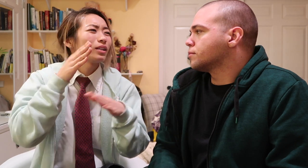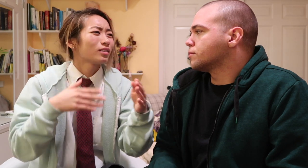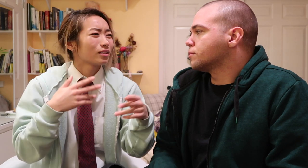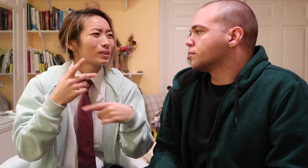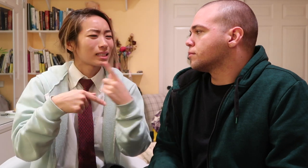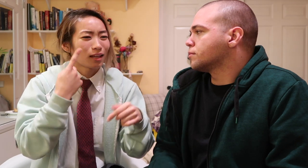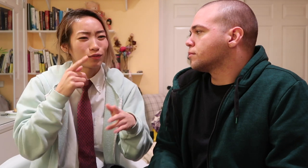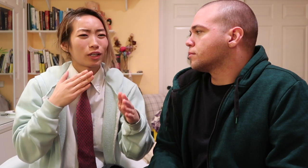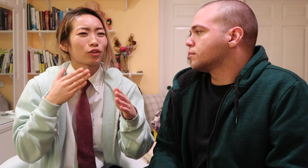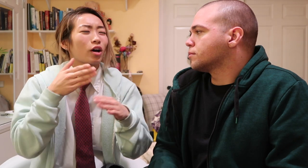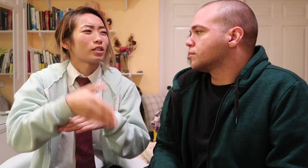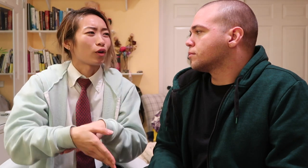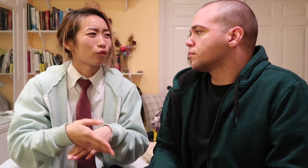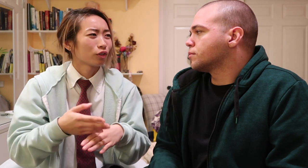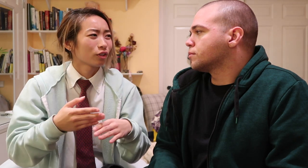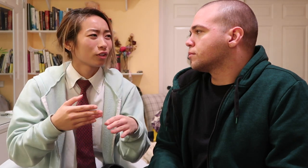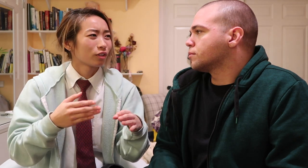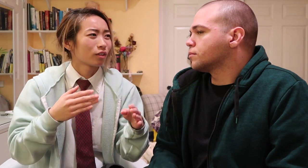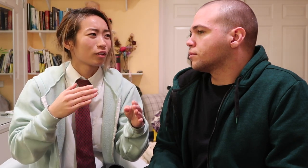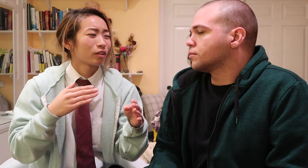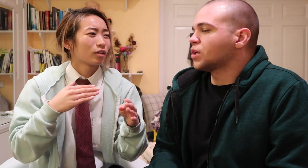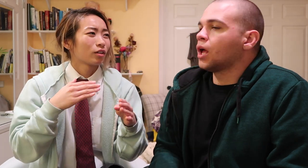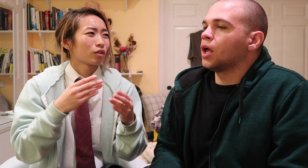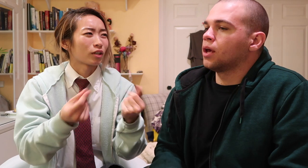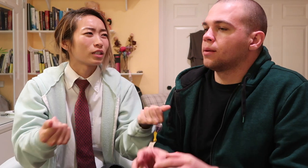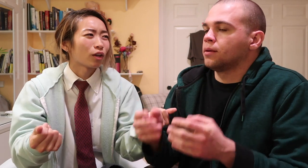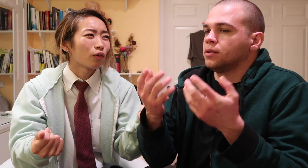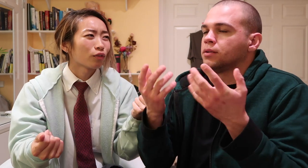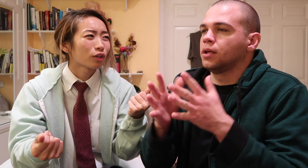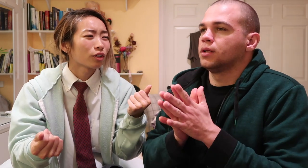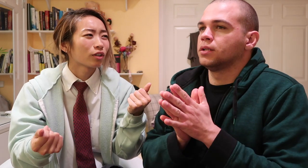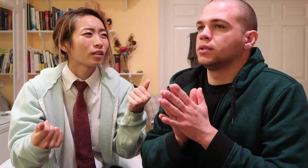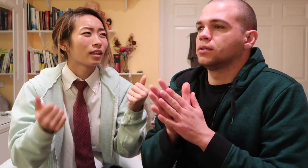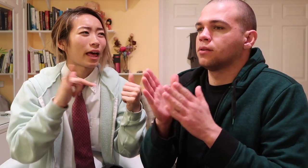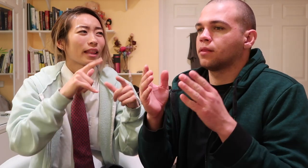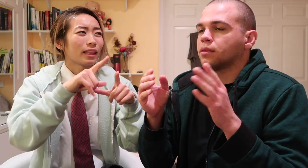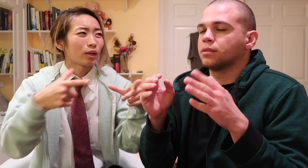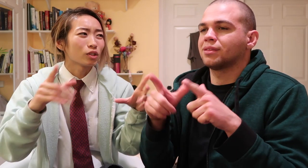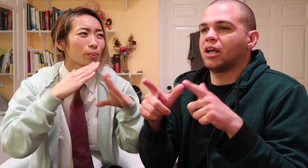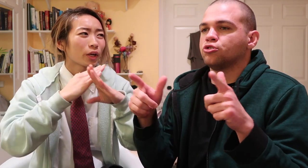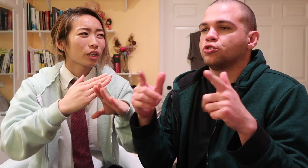the sign for like crossing over crossing my crossing over that language barrier